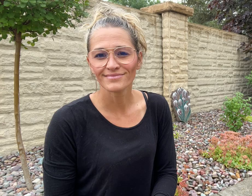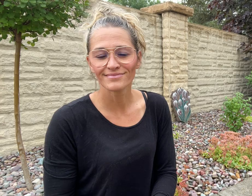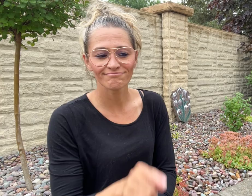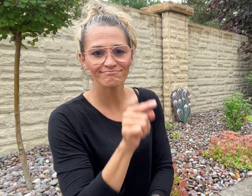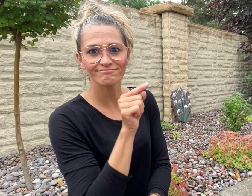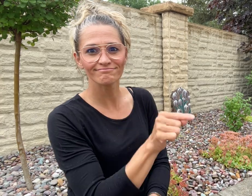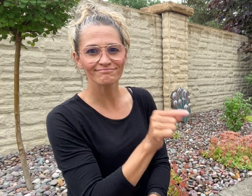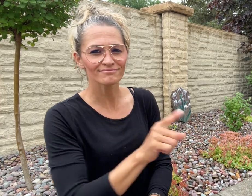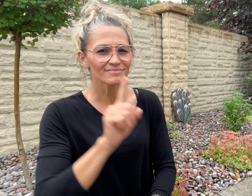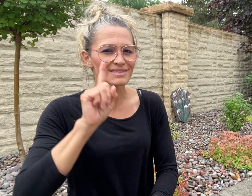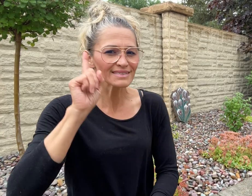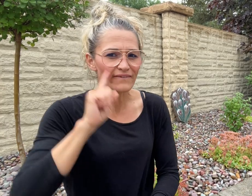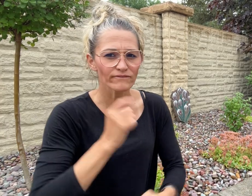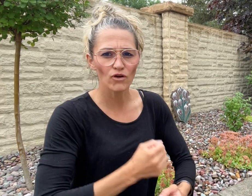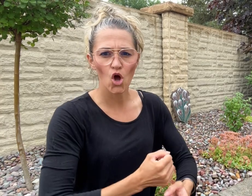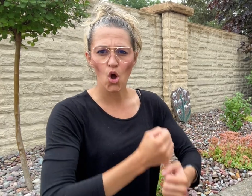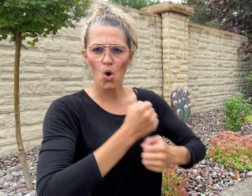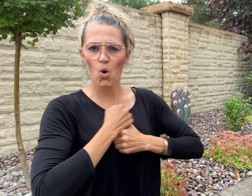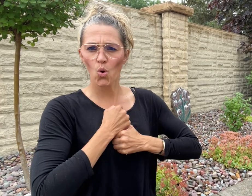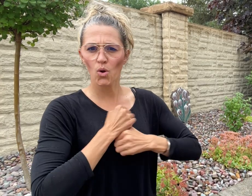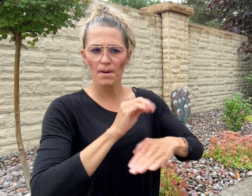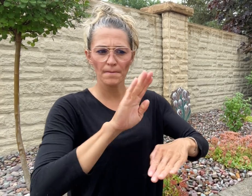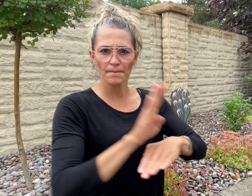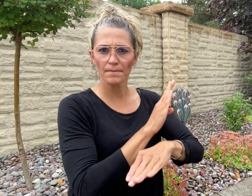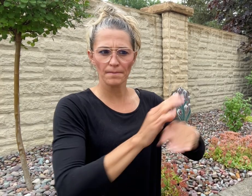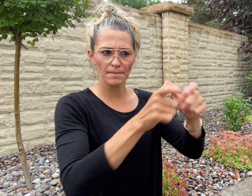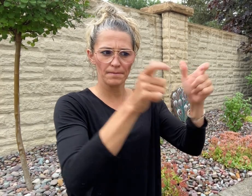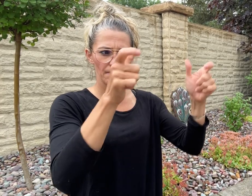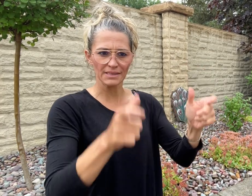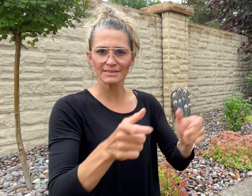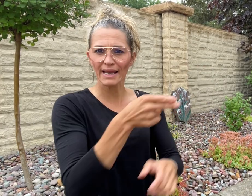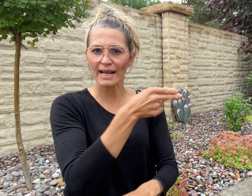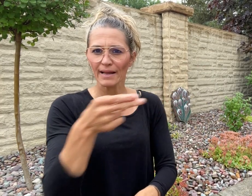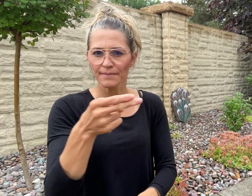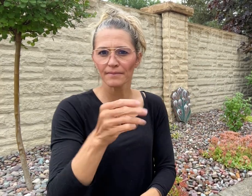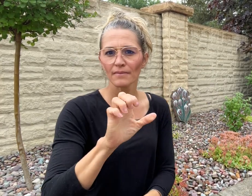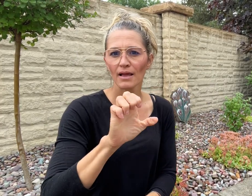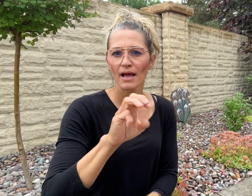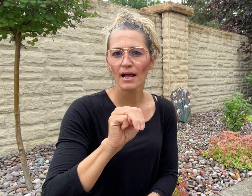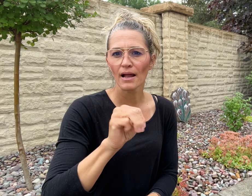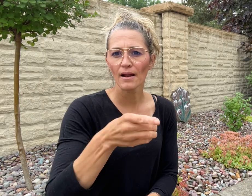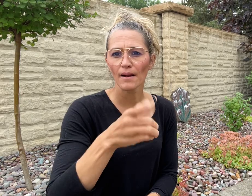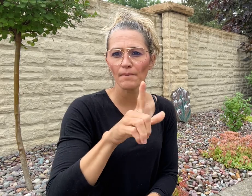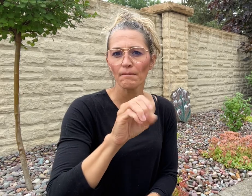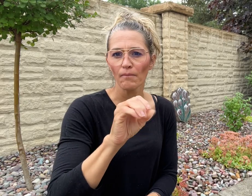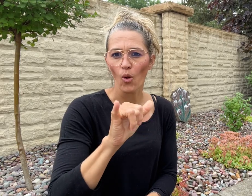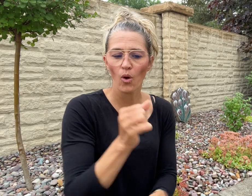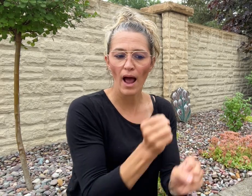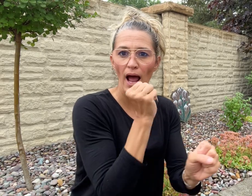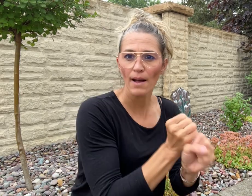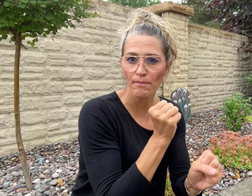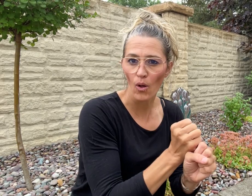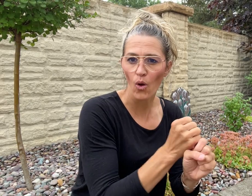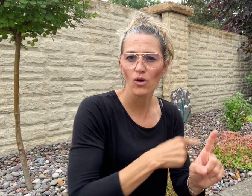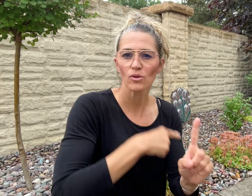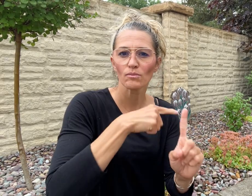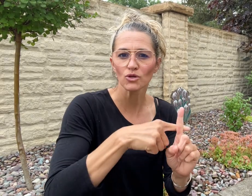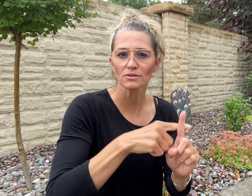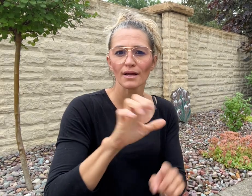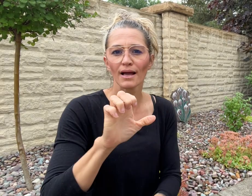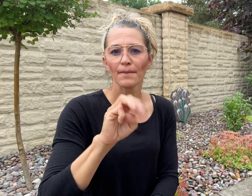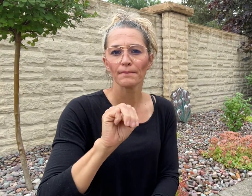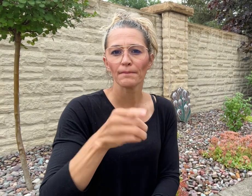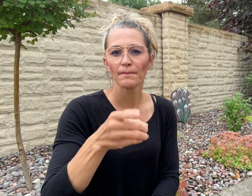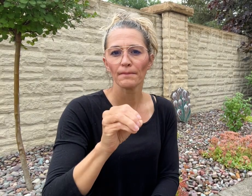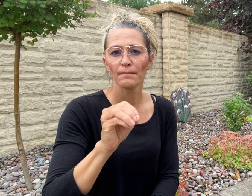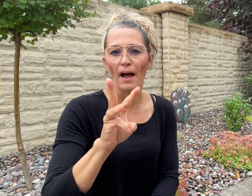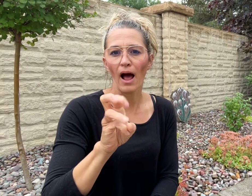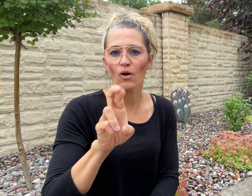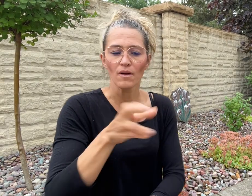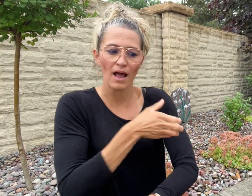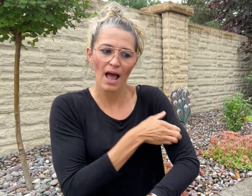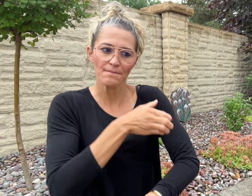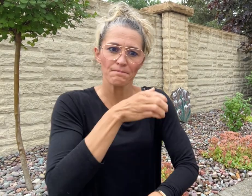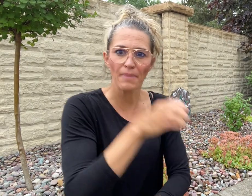Deaf owned business Employ & Empower Deaf (eDeaf), connected